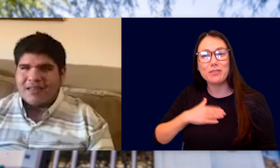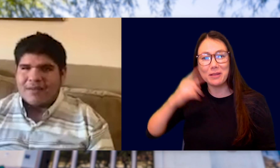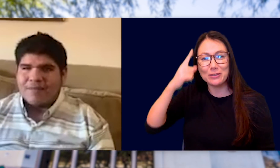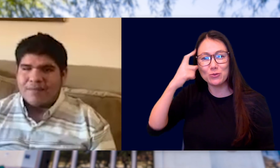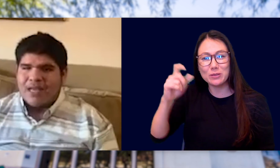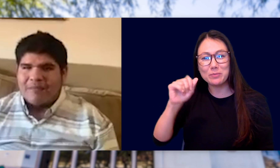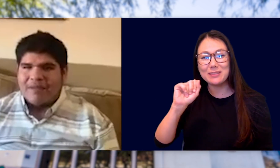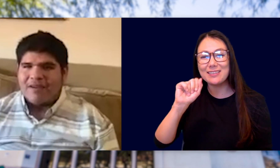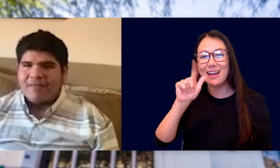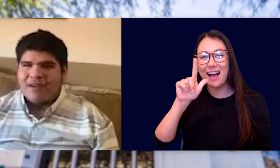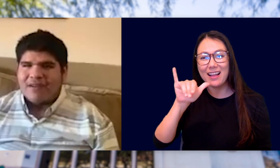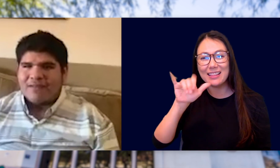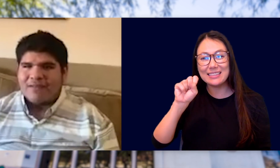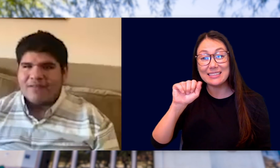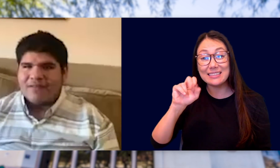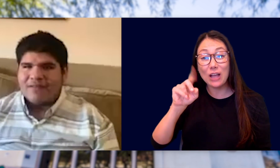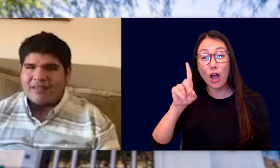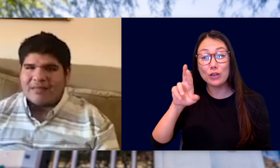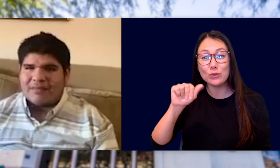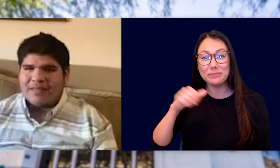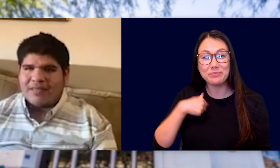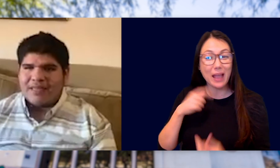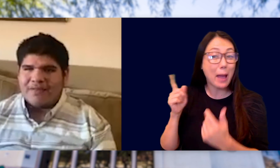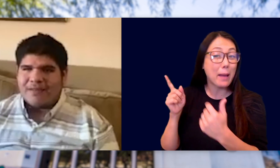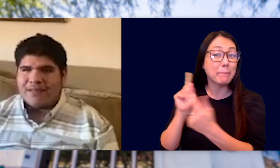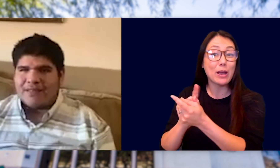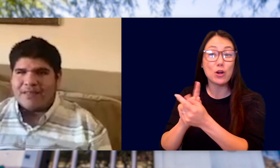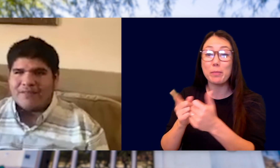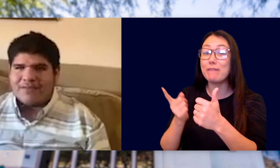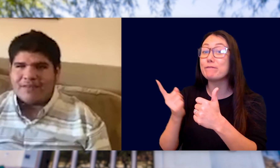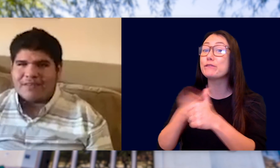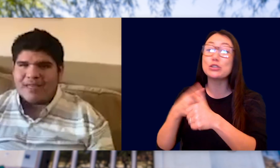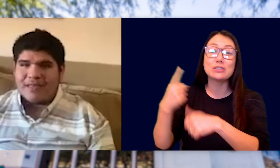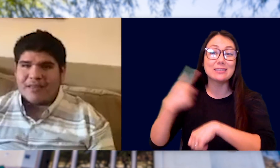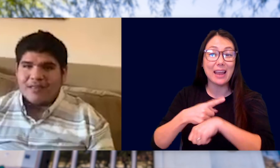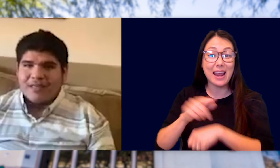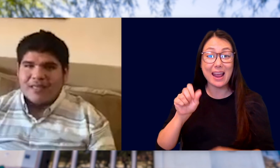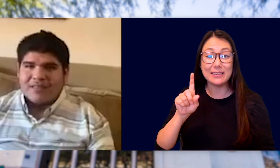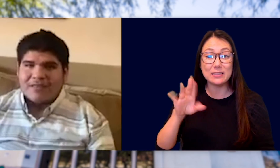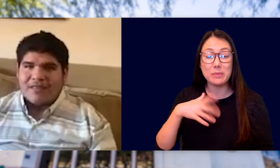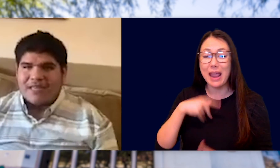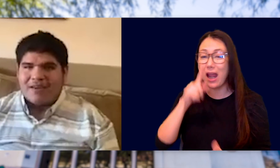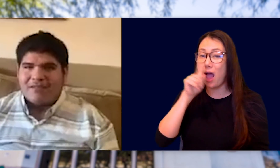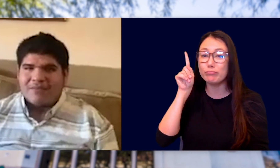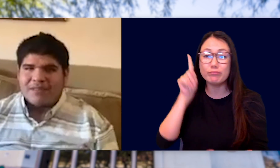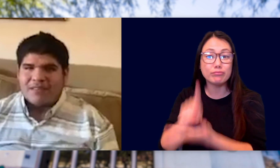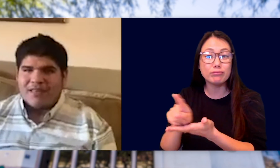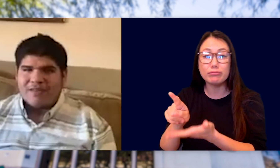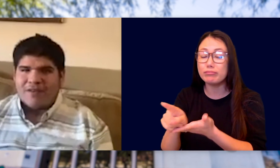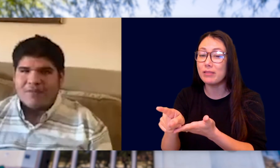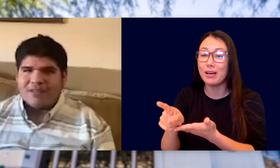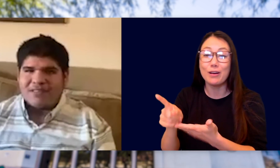I MET HER MY FIRST DAY AT ASDB AND I FELL IN LOVE AT FIRST SIGHT. IT'S CRAZY HOW WE'VE BEEN TOGETHER FOR ALMOST